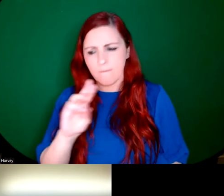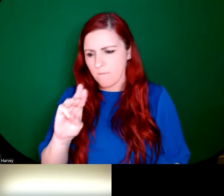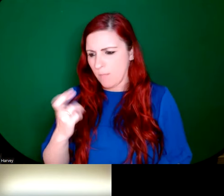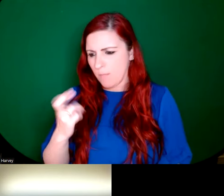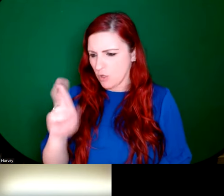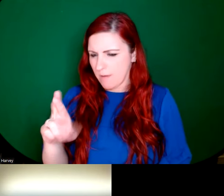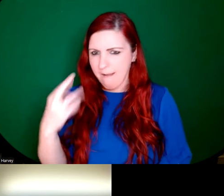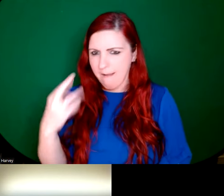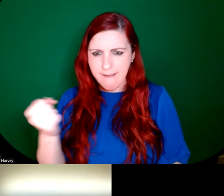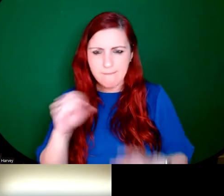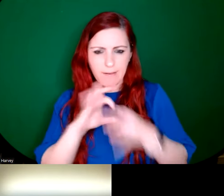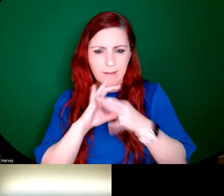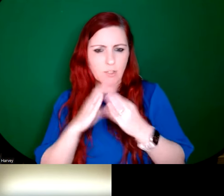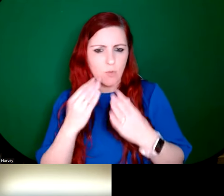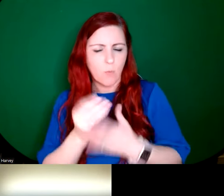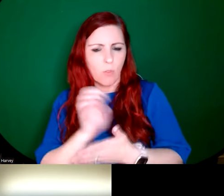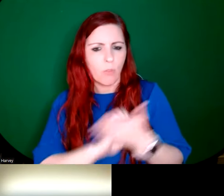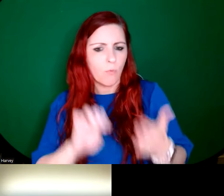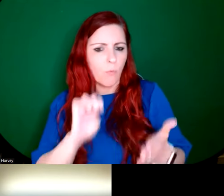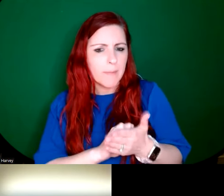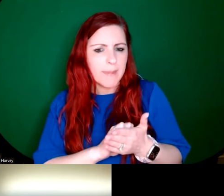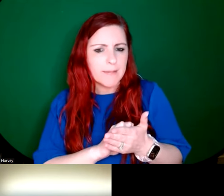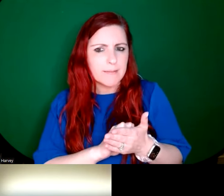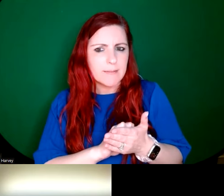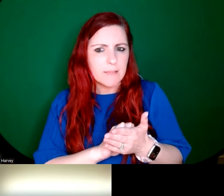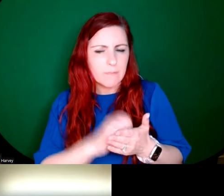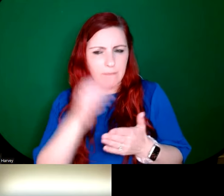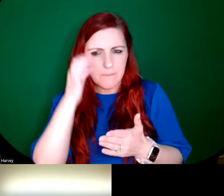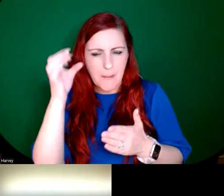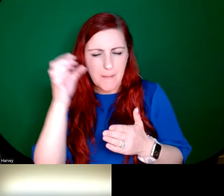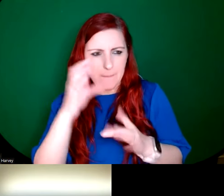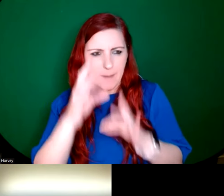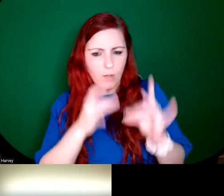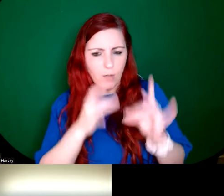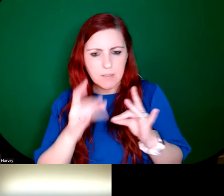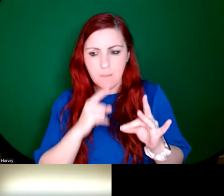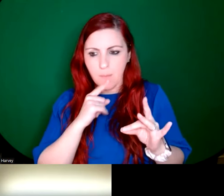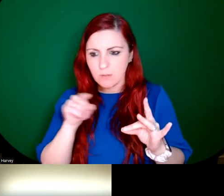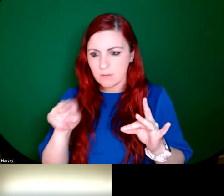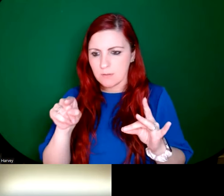connections with European Opus sectile makers. But it was a kind of a sideline